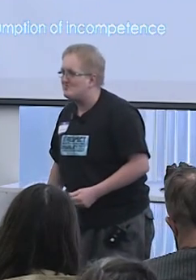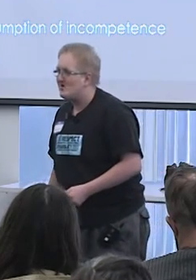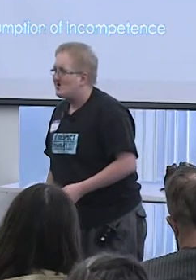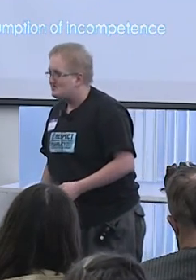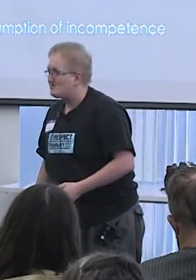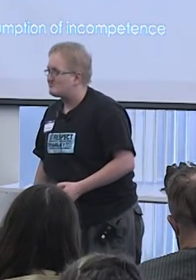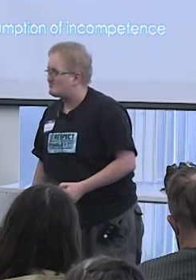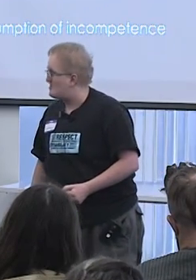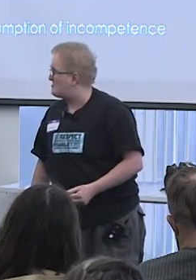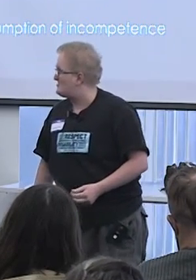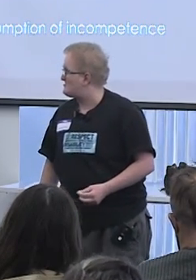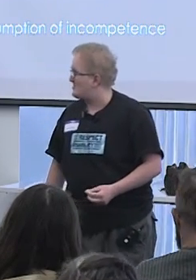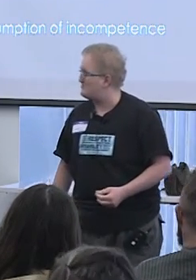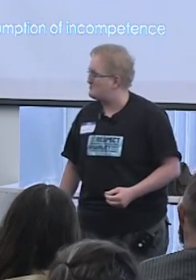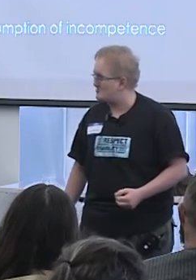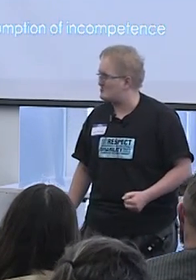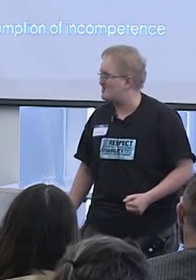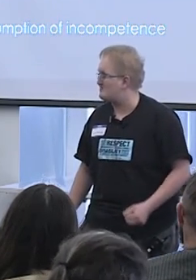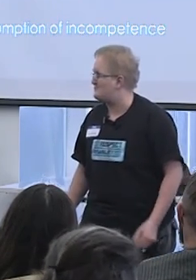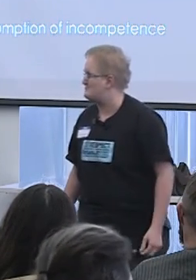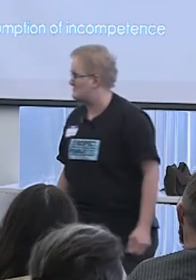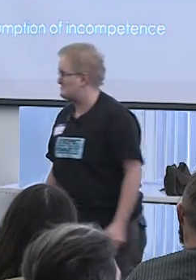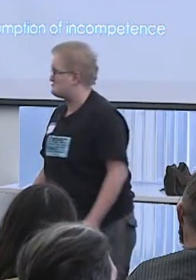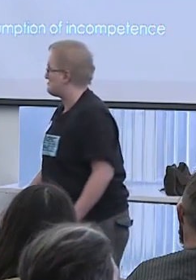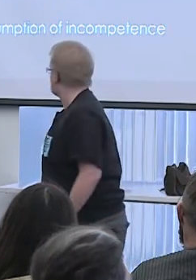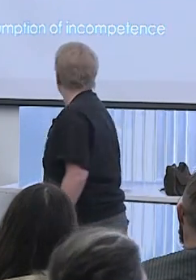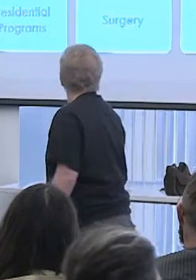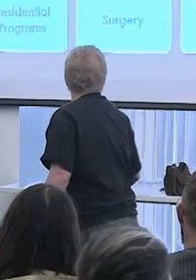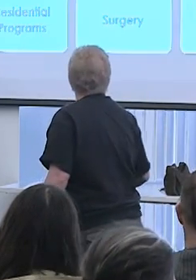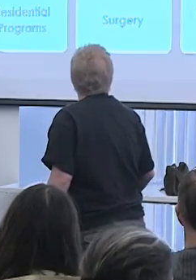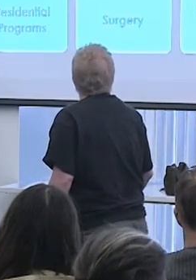does as well and decides to work off that rejection.